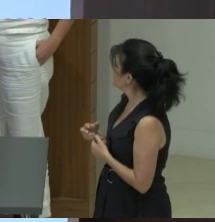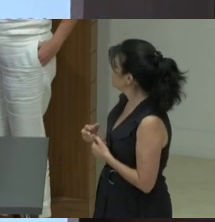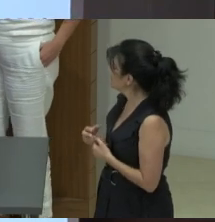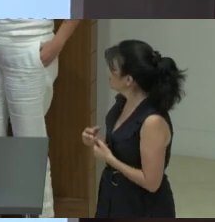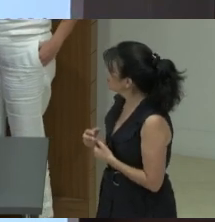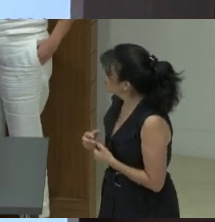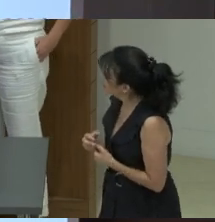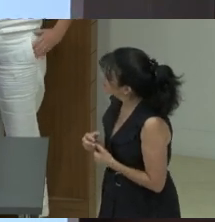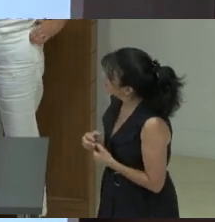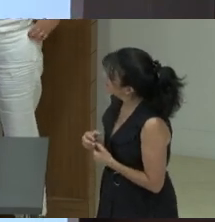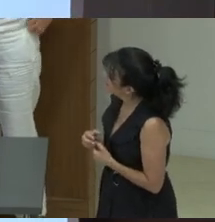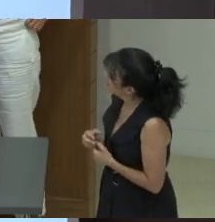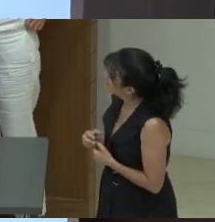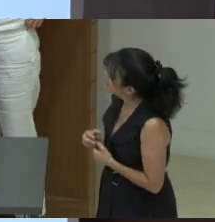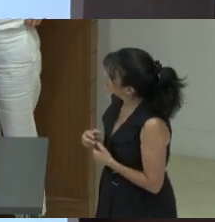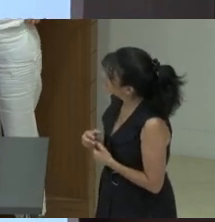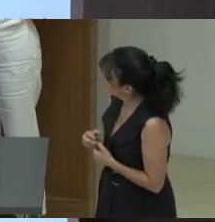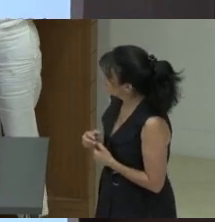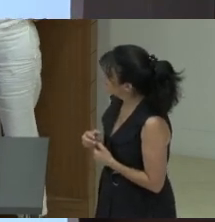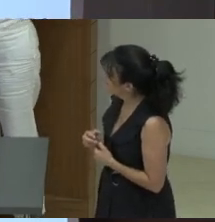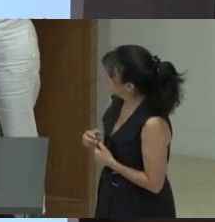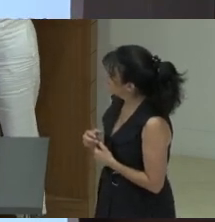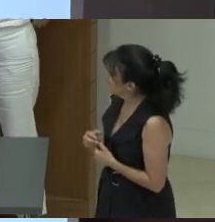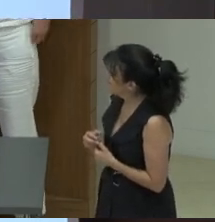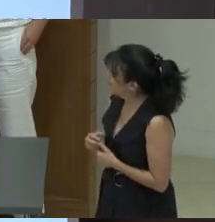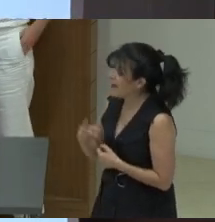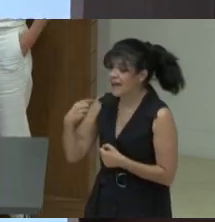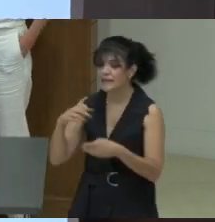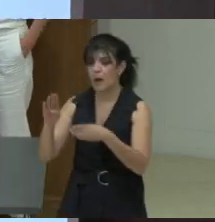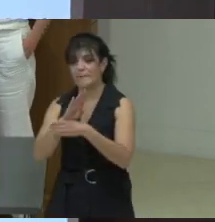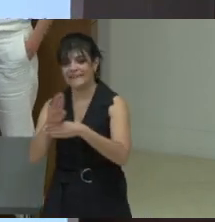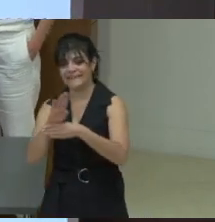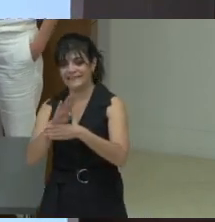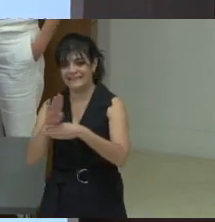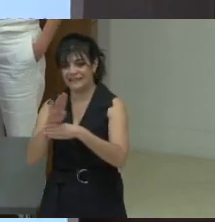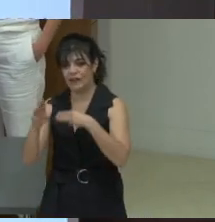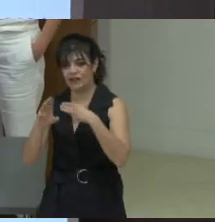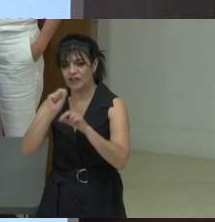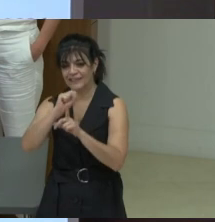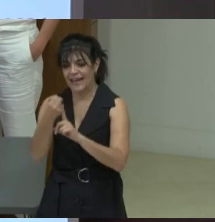field, if I've seen that, or a school of economics, yeah, business side, and you come from